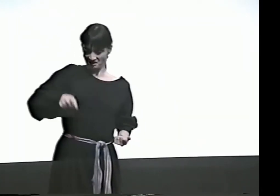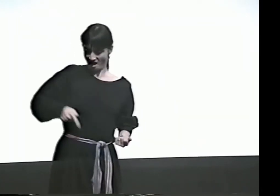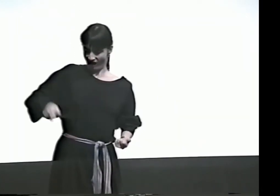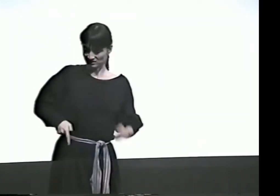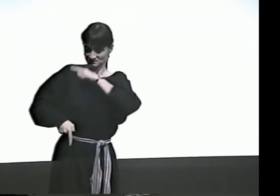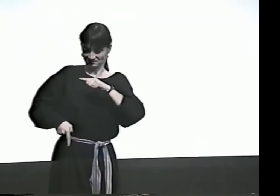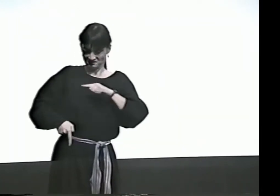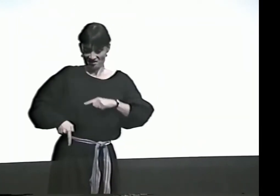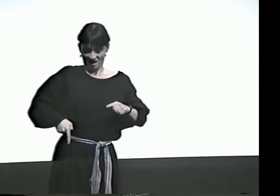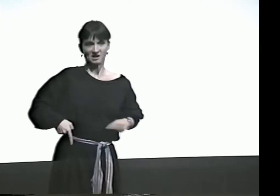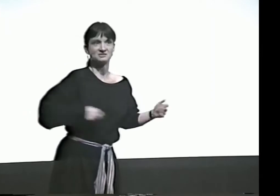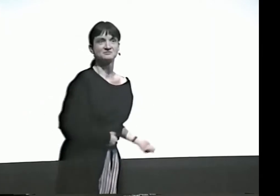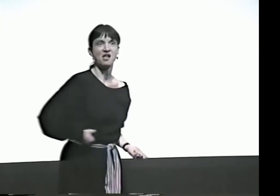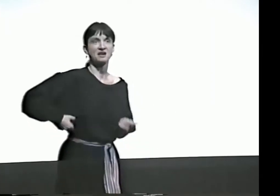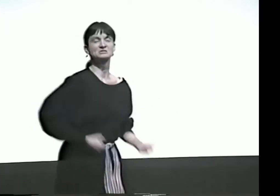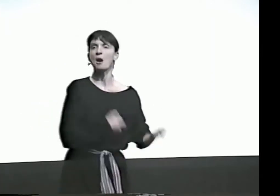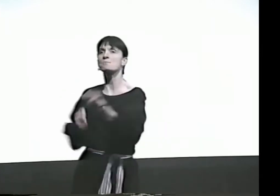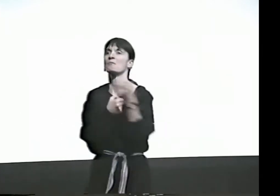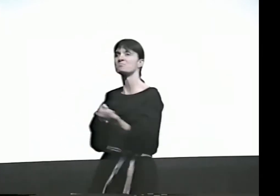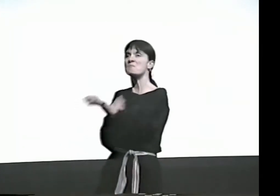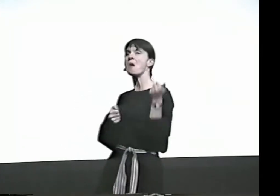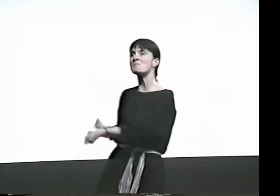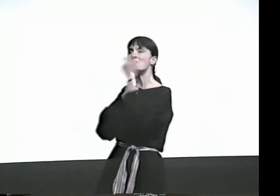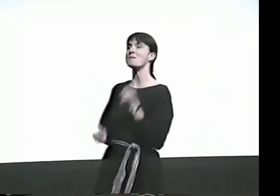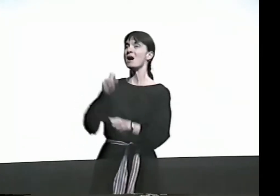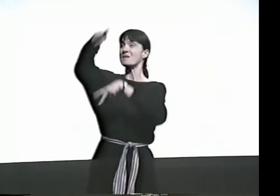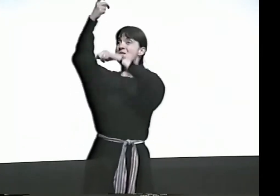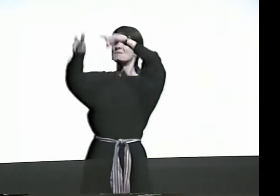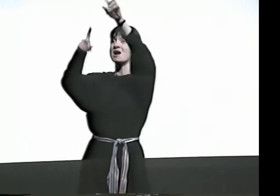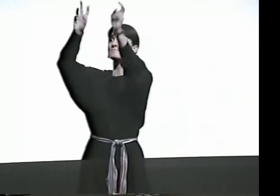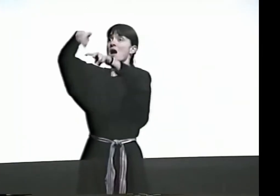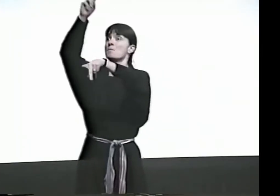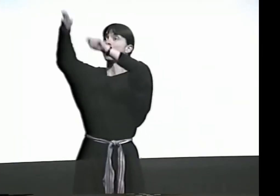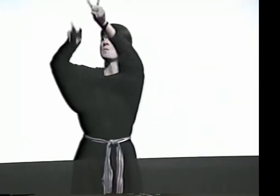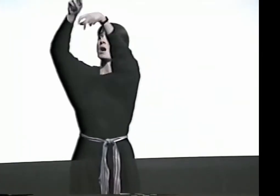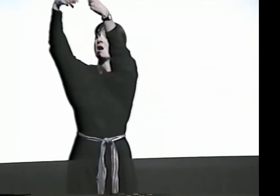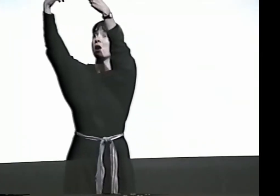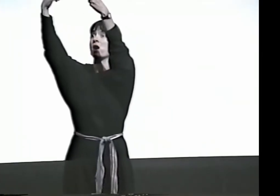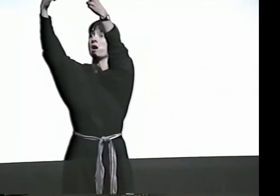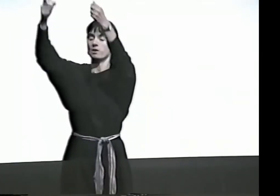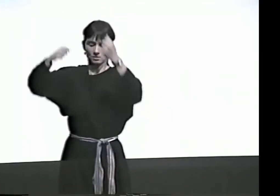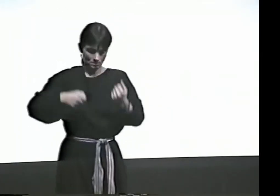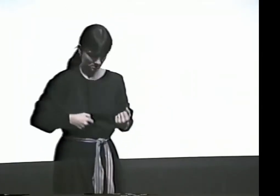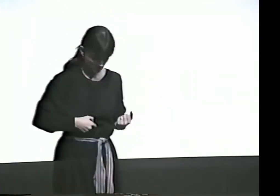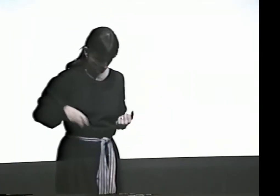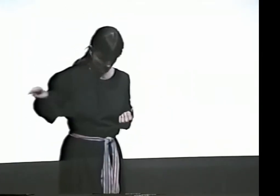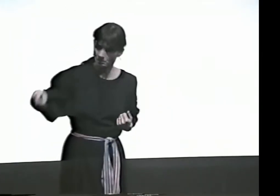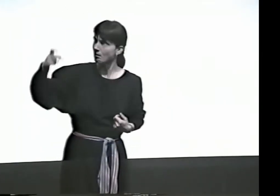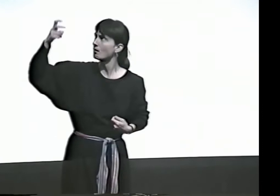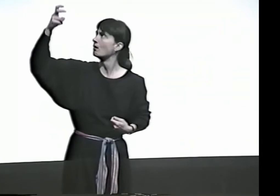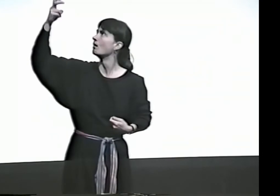AMMO BELTS. PA-PA-PA-PA-PUM! PEOPLE FALL DOWN TO THE GROUND DEAD,